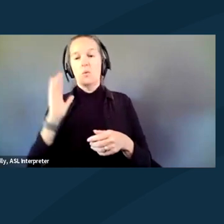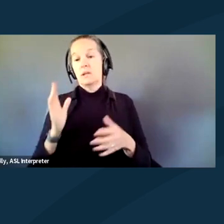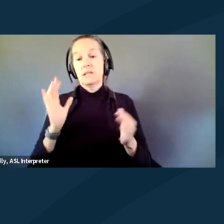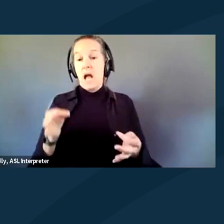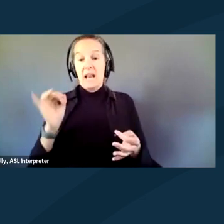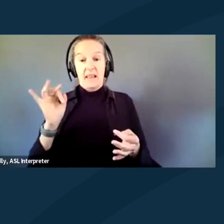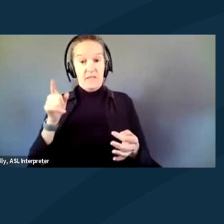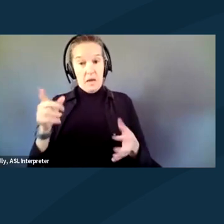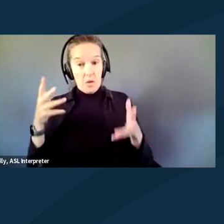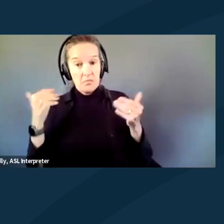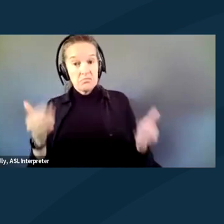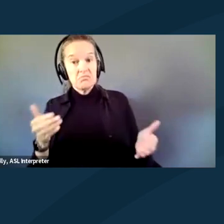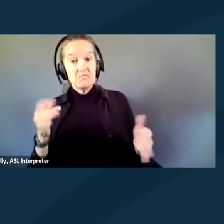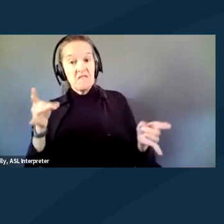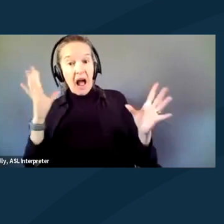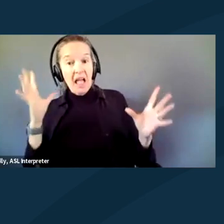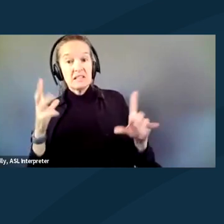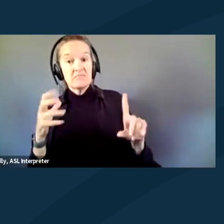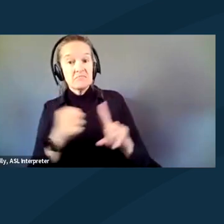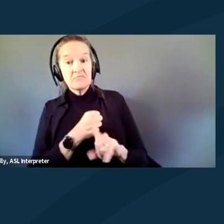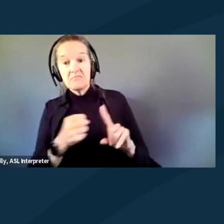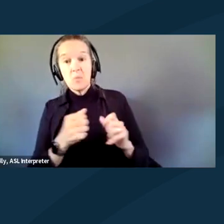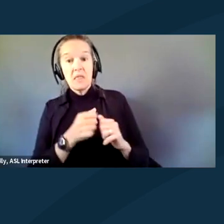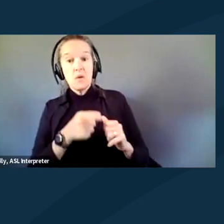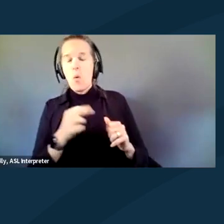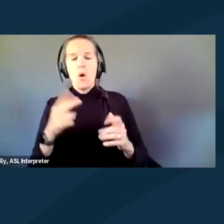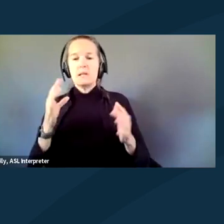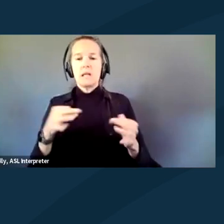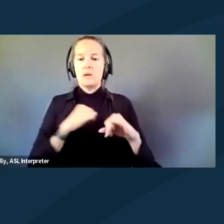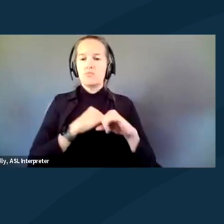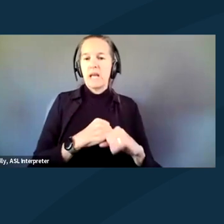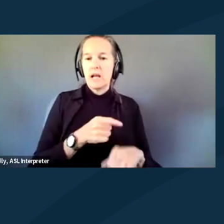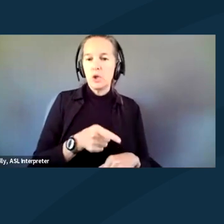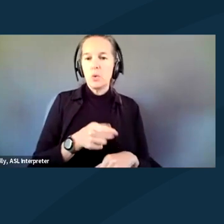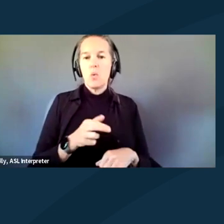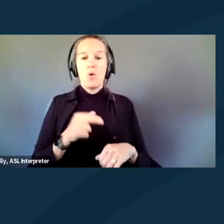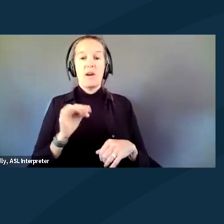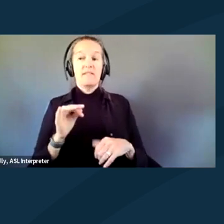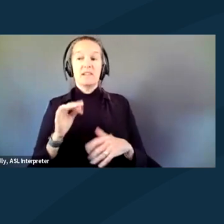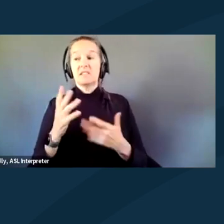whether they're going to try and protect you, whether they think it's gonna be convenient or inconvenient to arrest you.